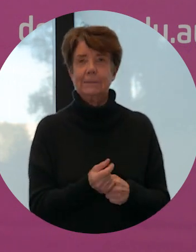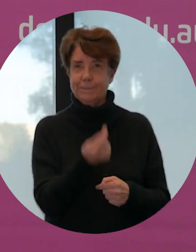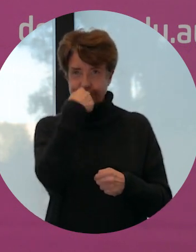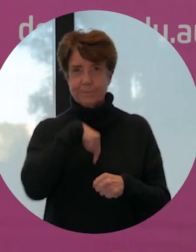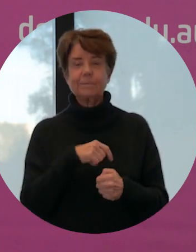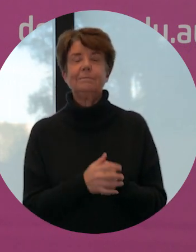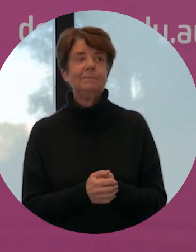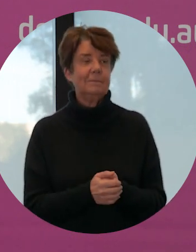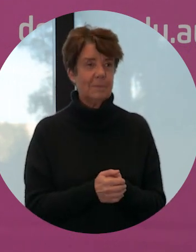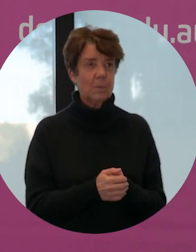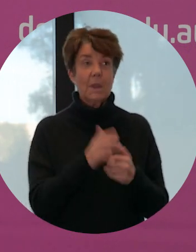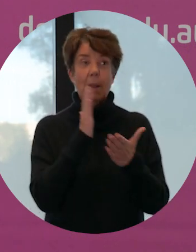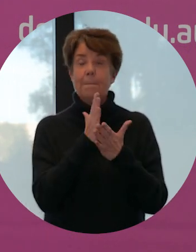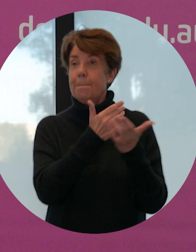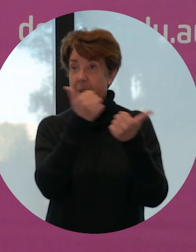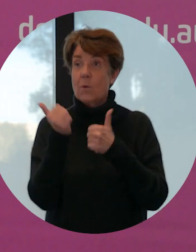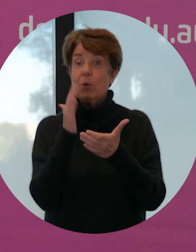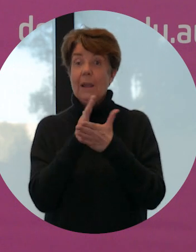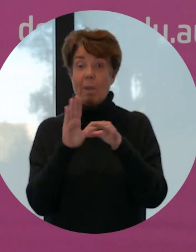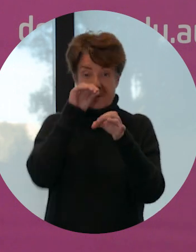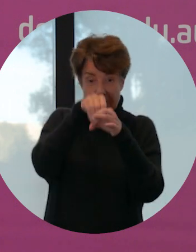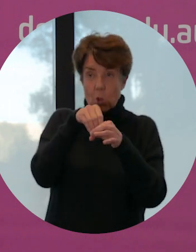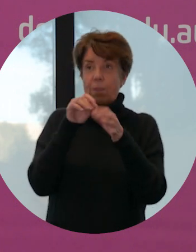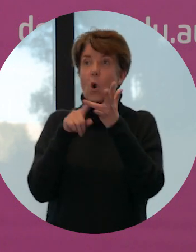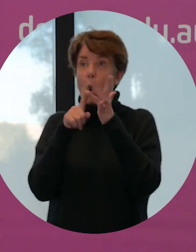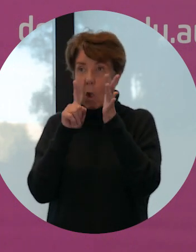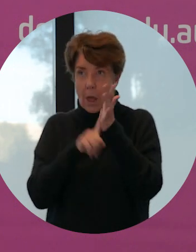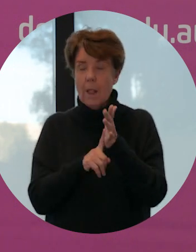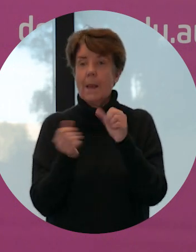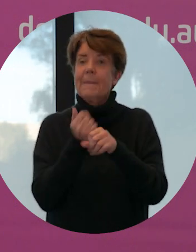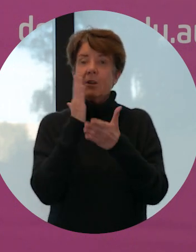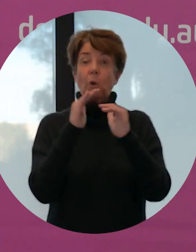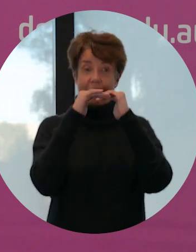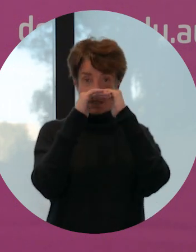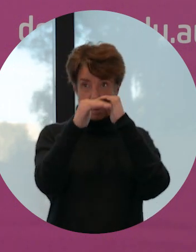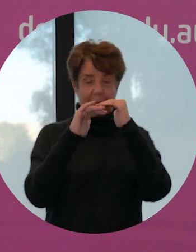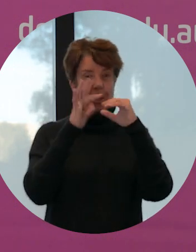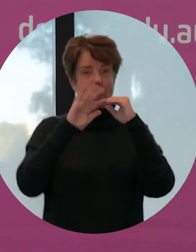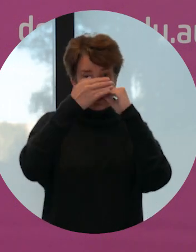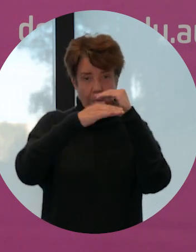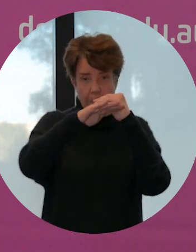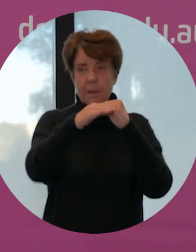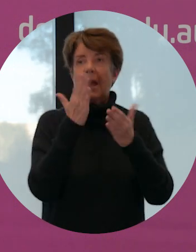We have successfully encapsulated the oils, giving them stability in controlled release.